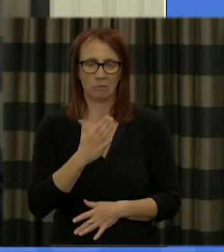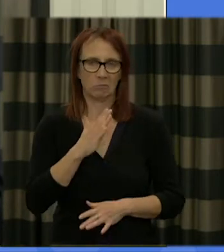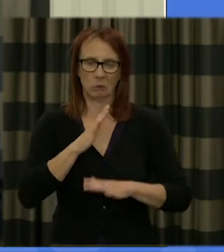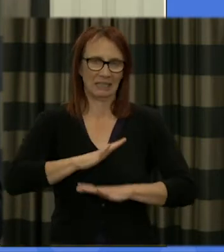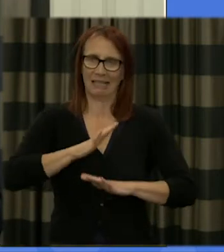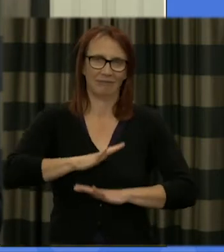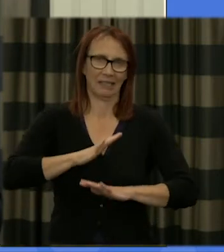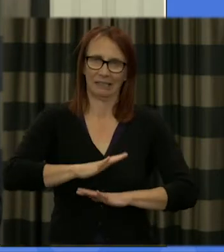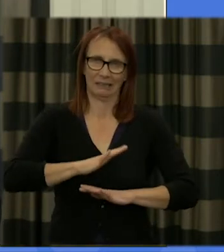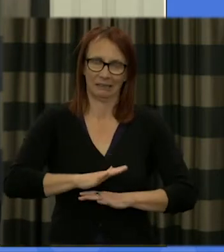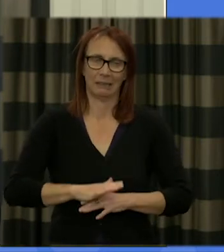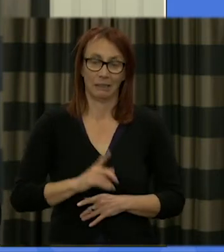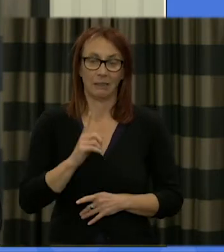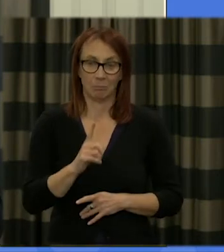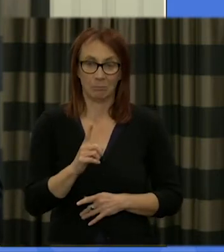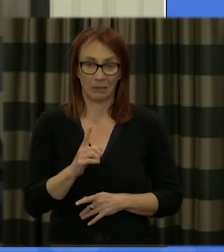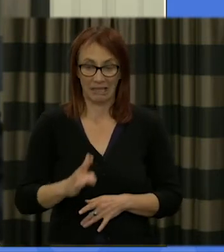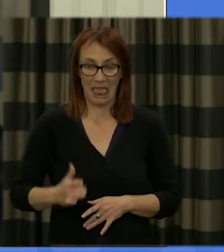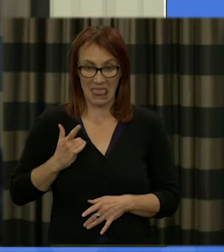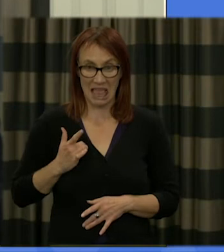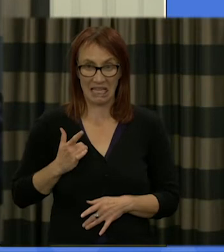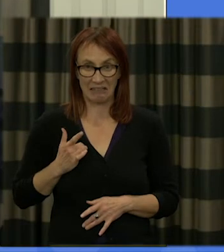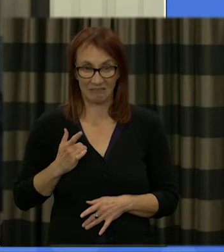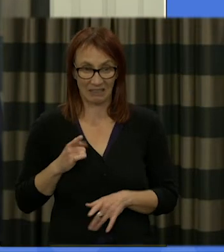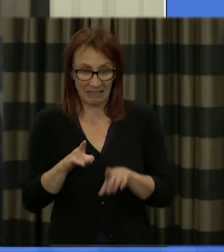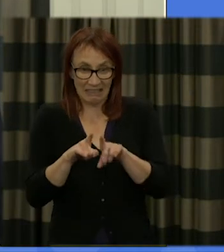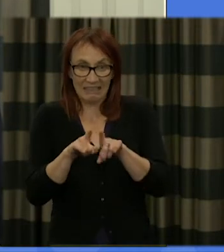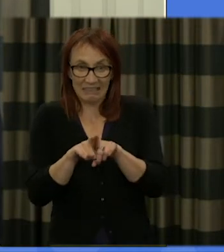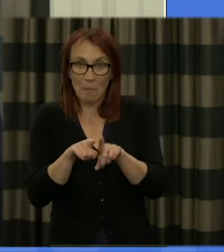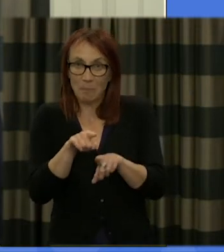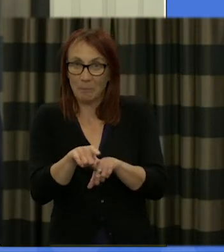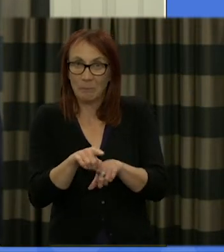the way in which so much of what we do in life is done I I had the real